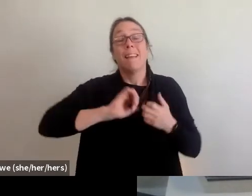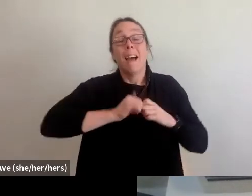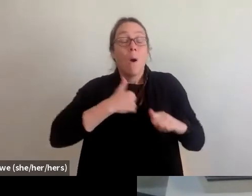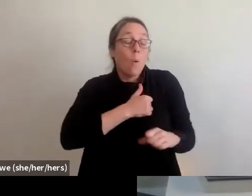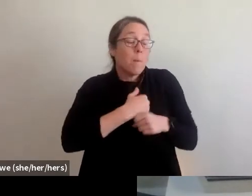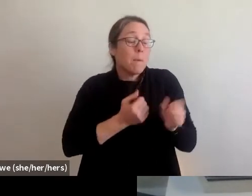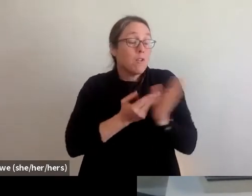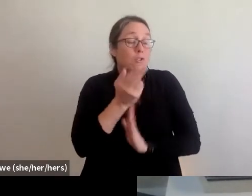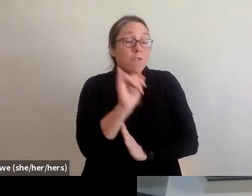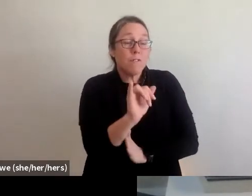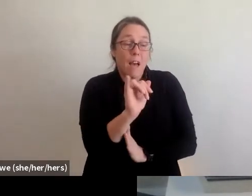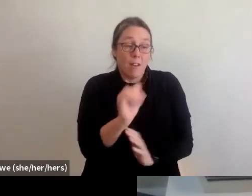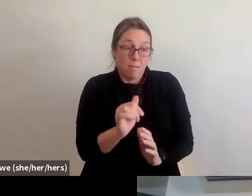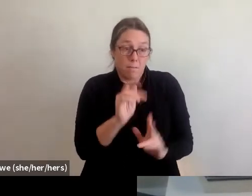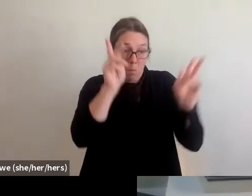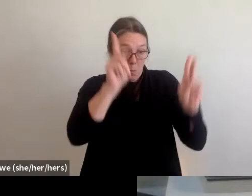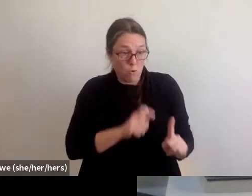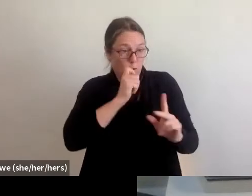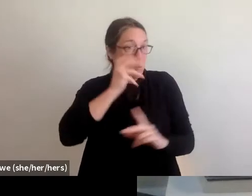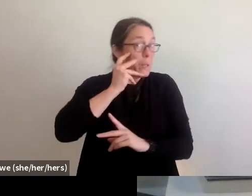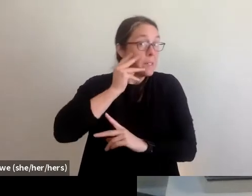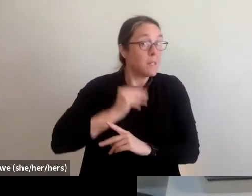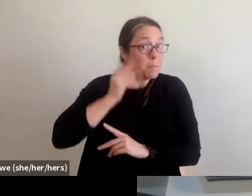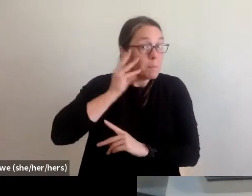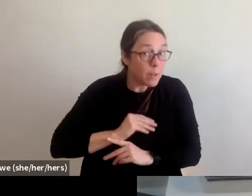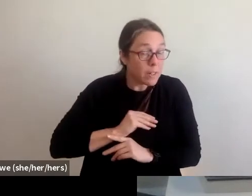of a disaster, all of them hopefully